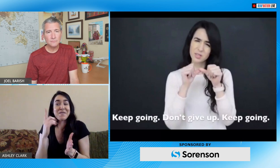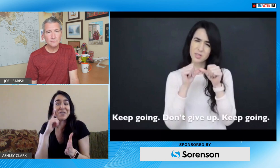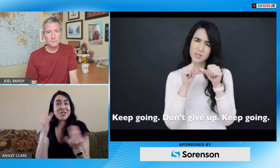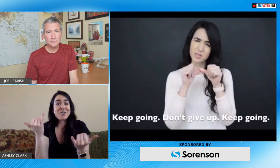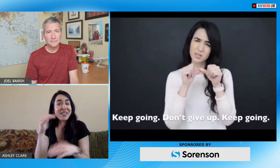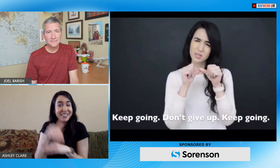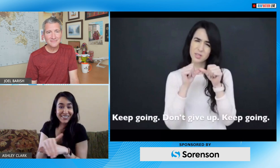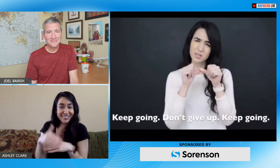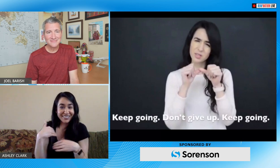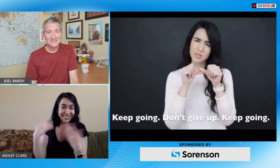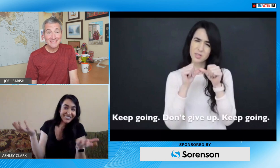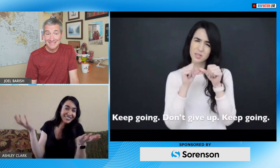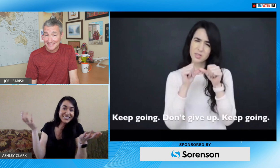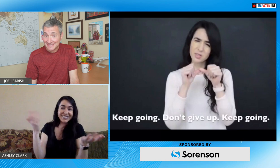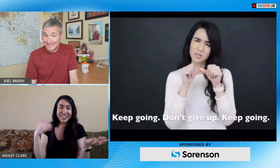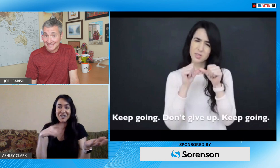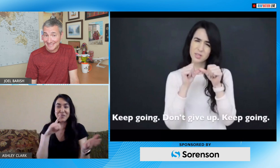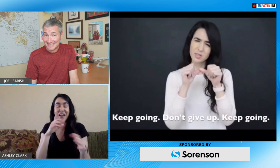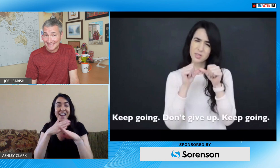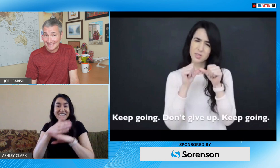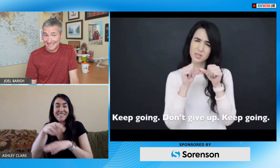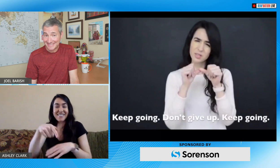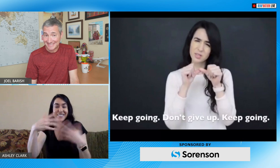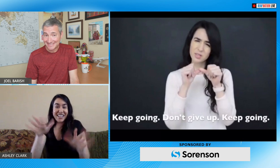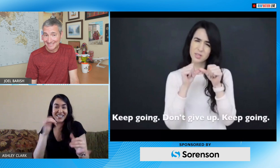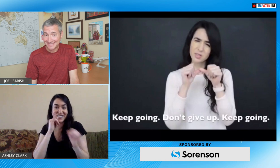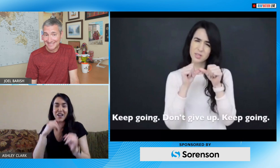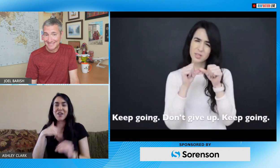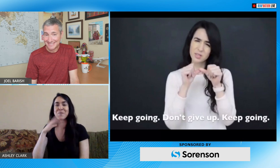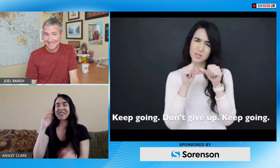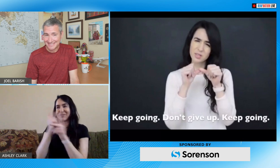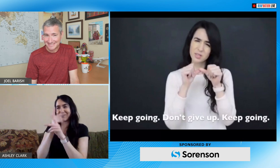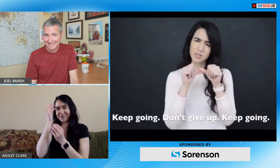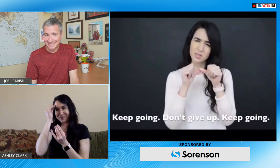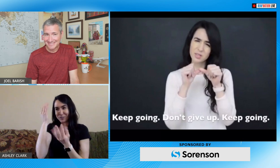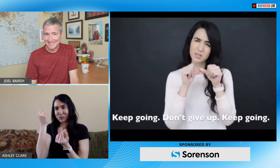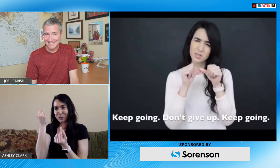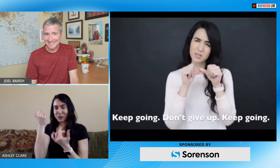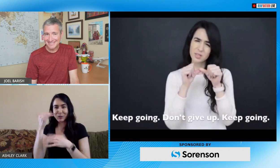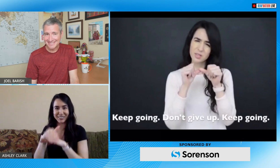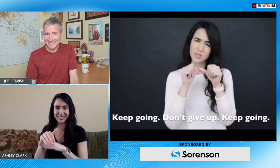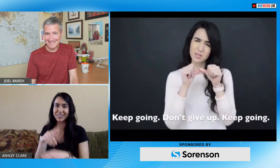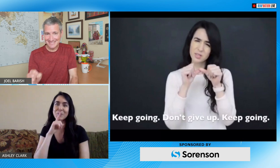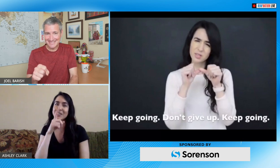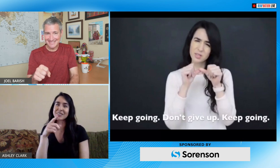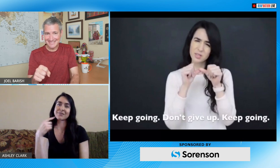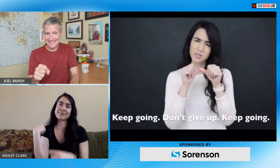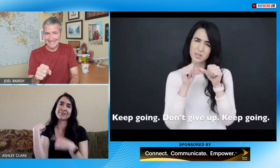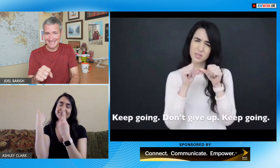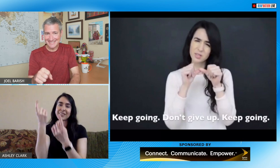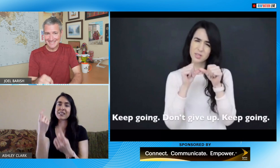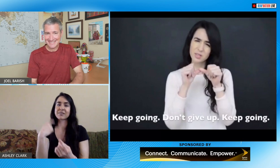much ahead I didn't even really plan for this live interview so I will actually